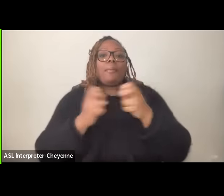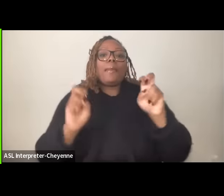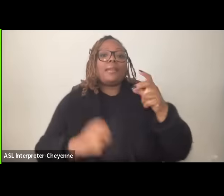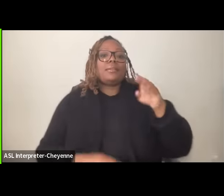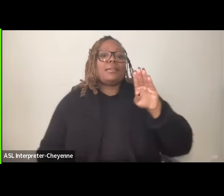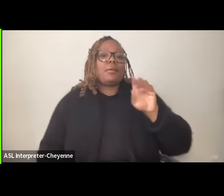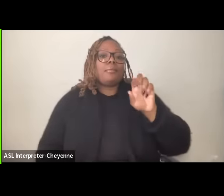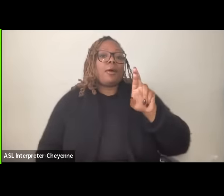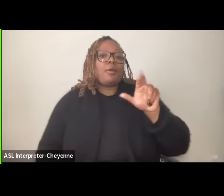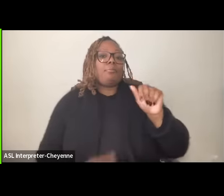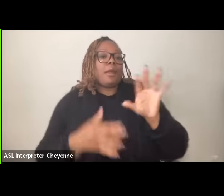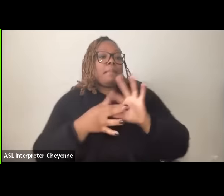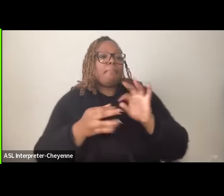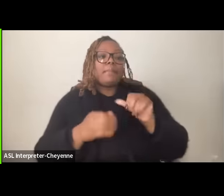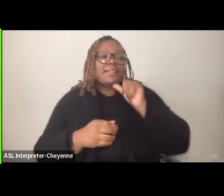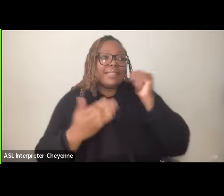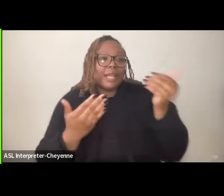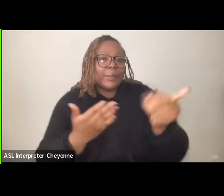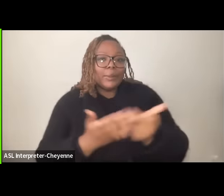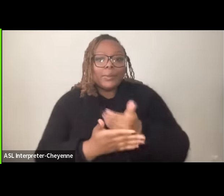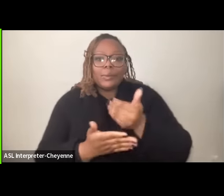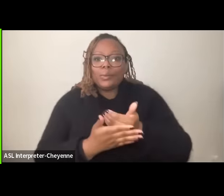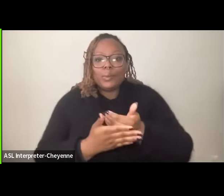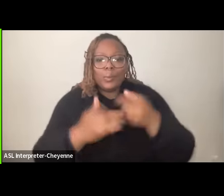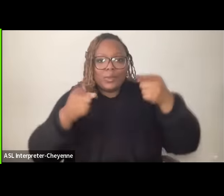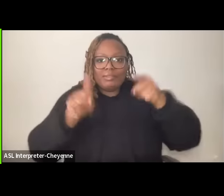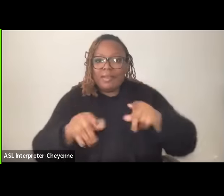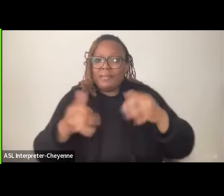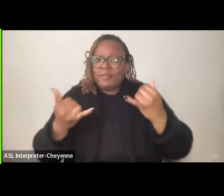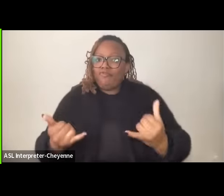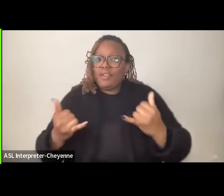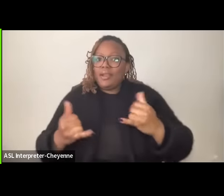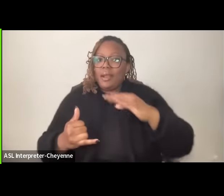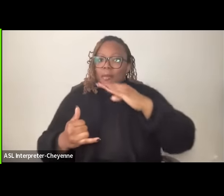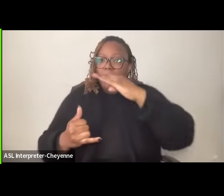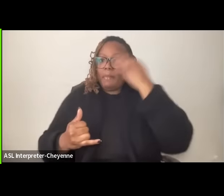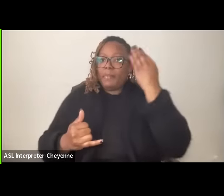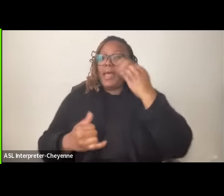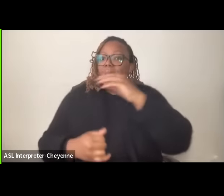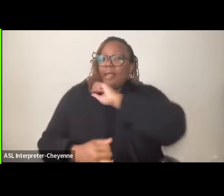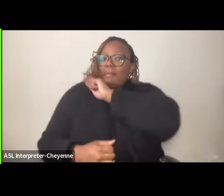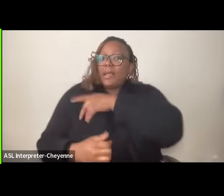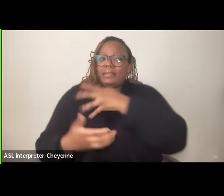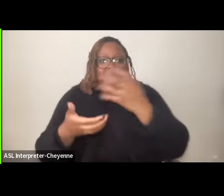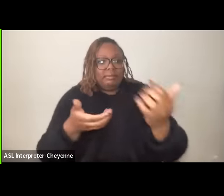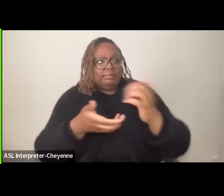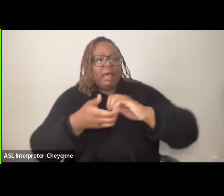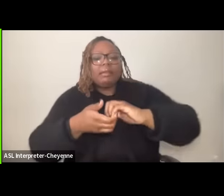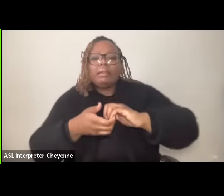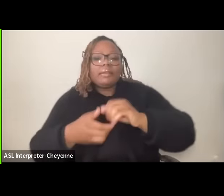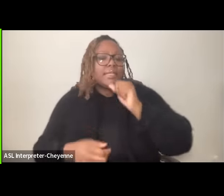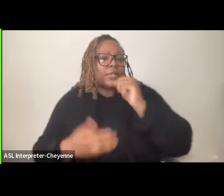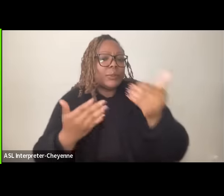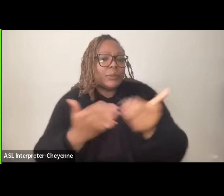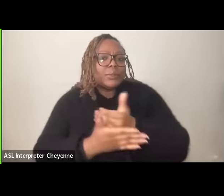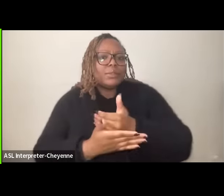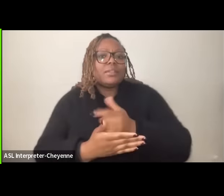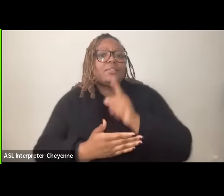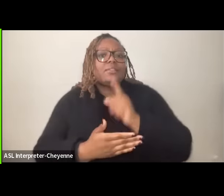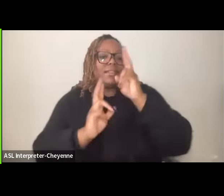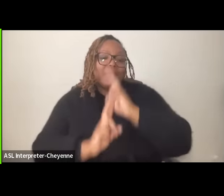is not a new phenomenon of black and Palestinian solidarity um and it is such an honor to be here